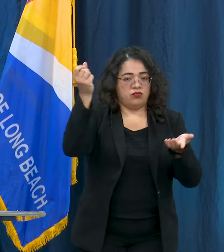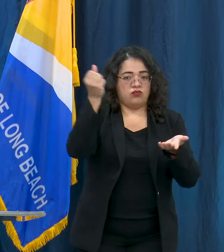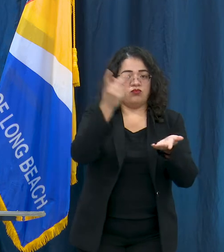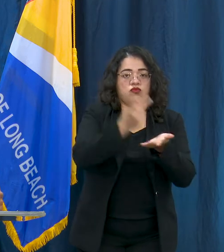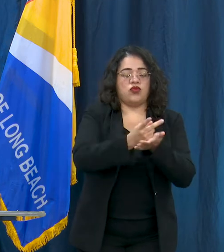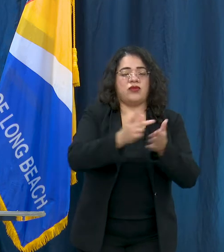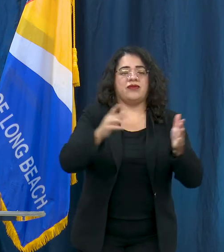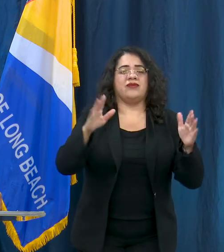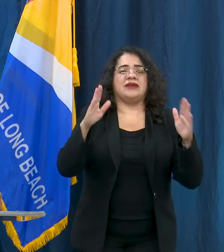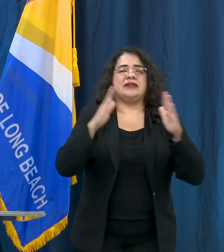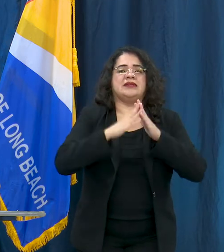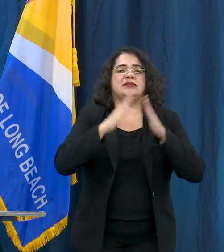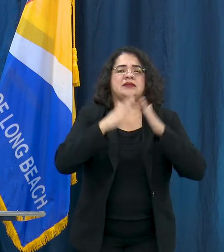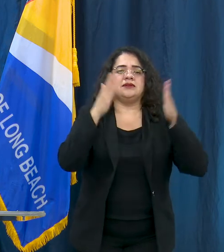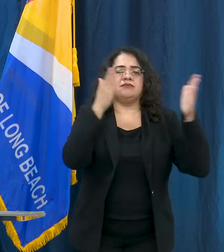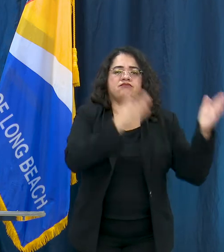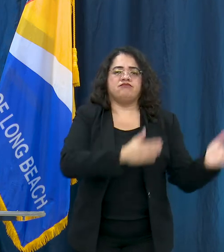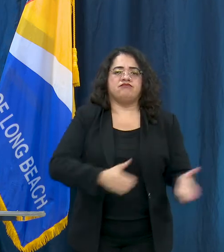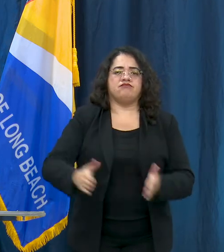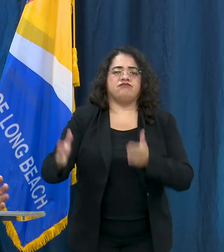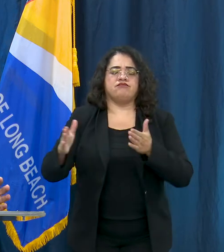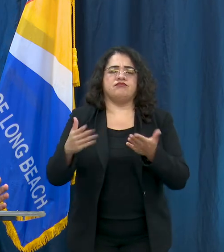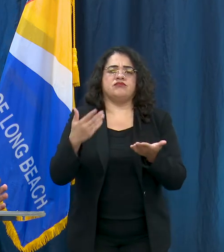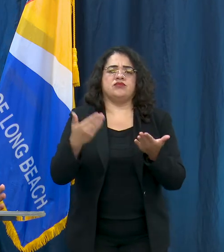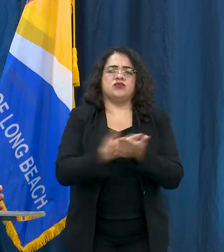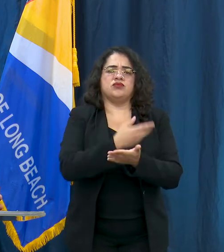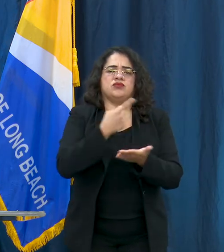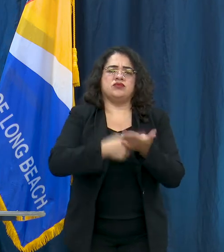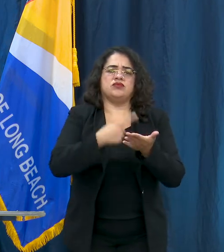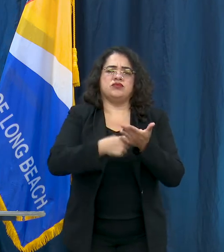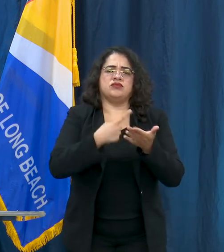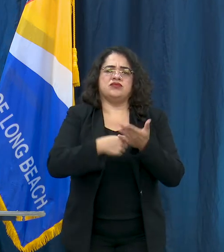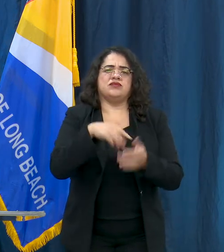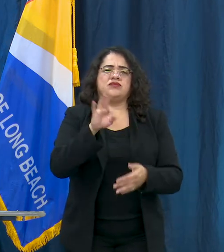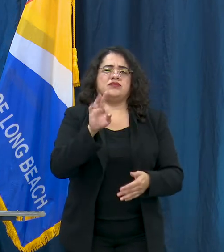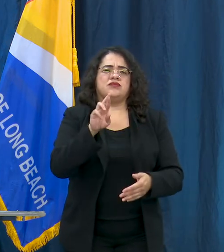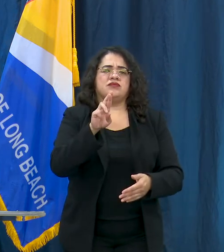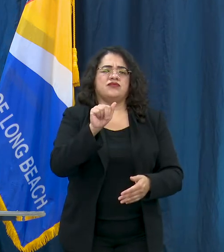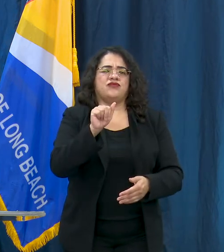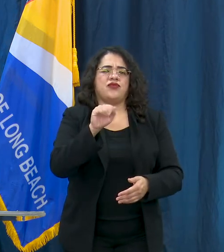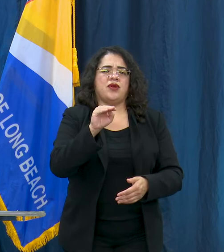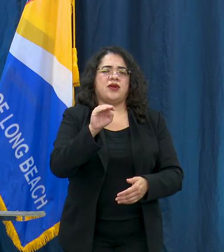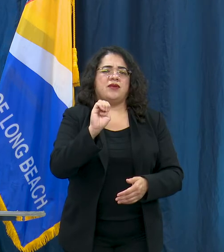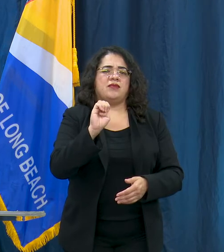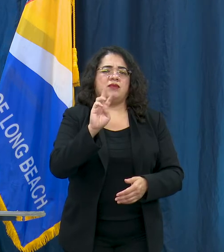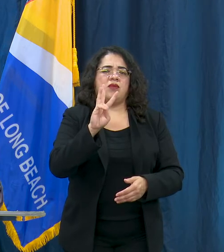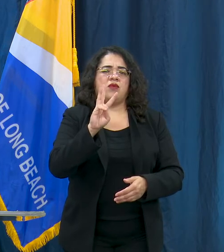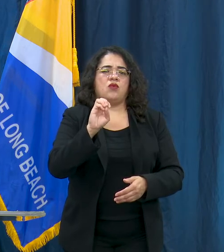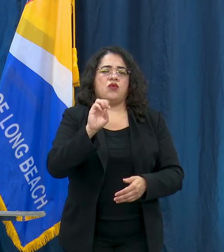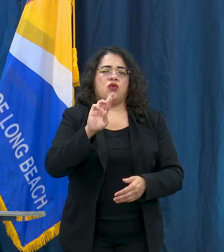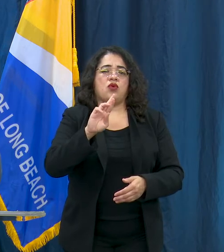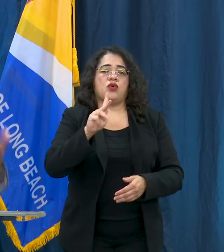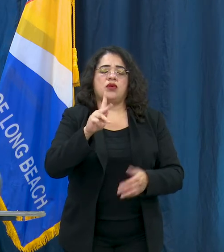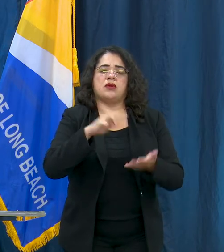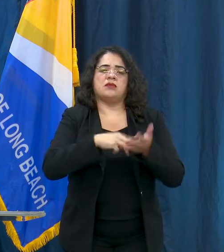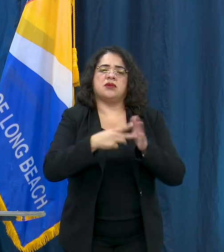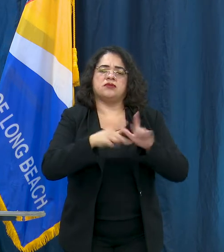reconciliation in Long Beach and that framework has really come out of the conversations, the demonstrations, the